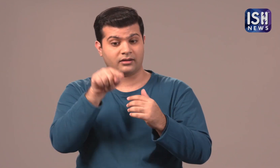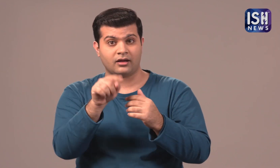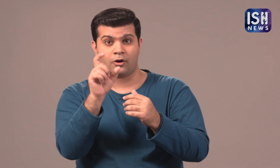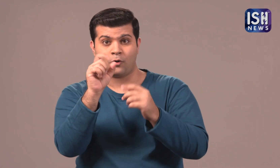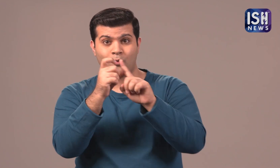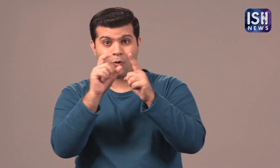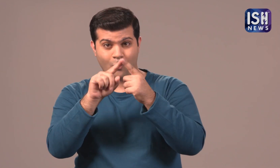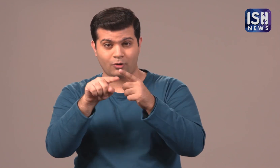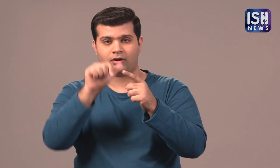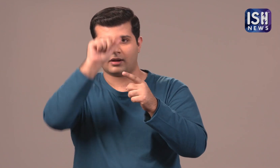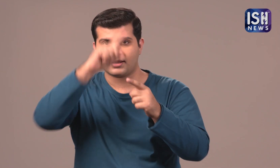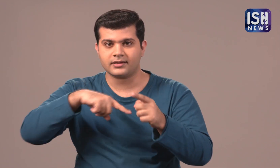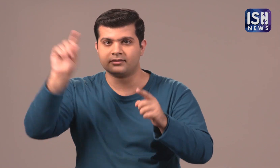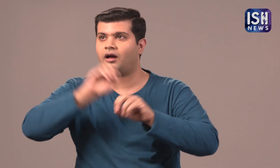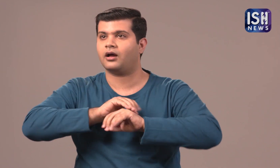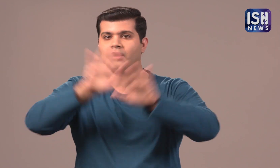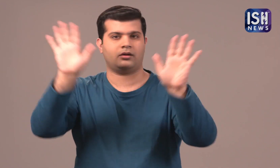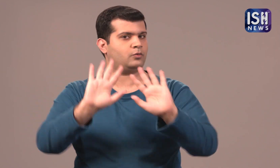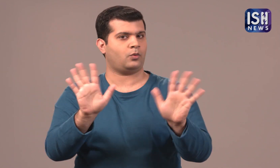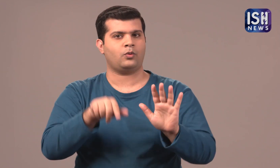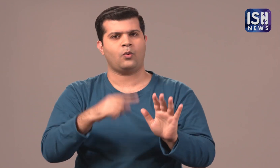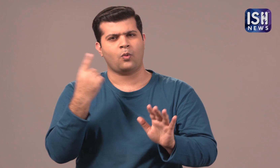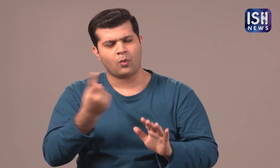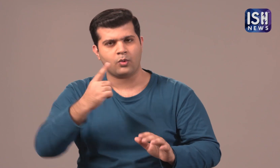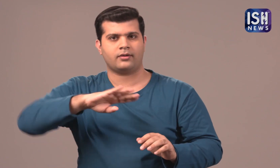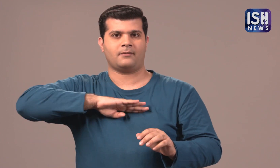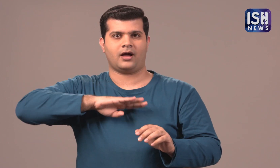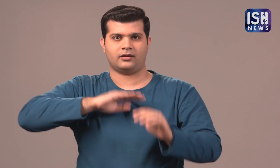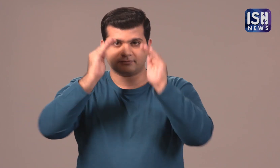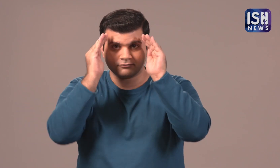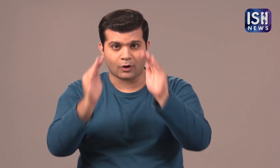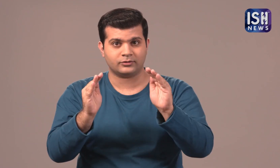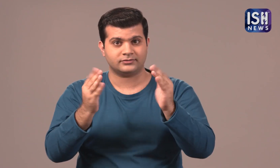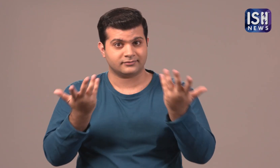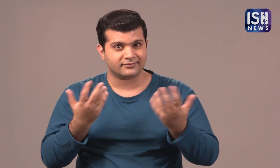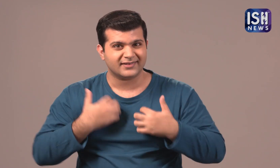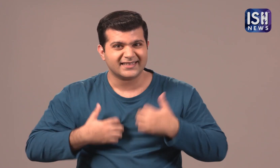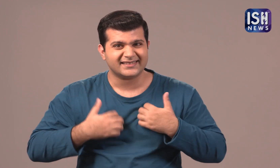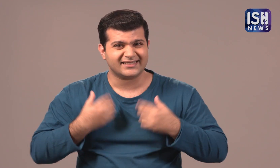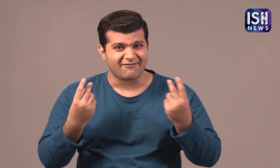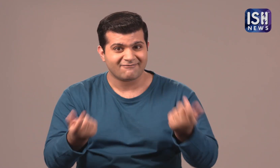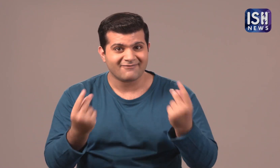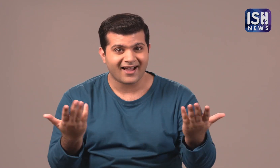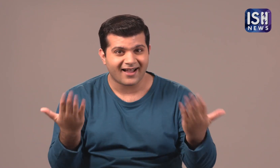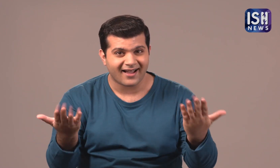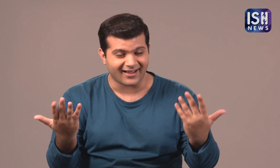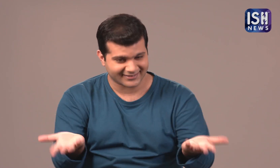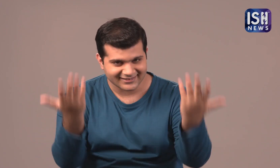This Code is not applicable all over India. It is only for Maharashtra. Isn't exciting! So come on! Hurry!